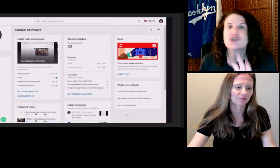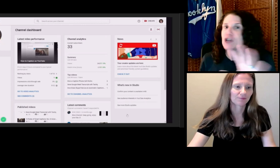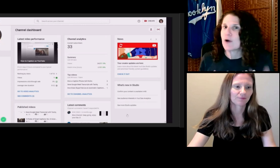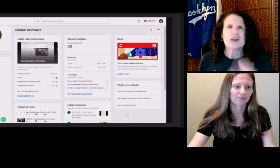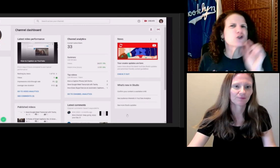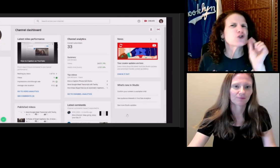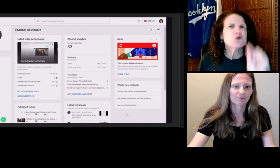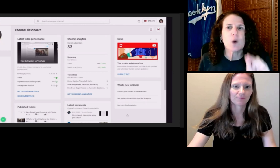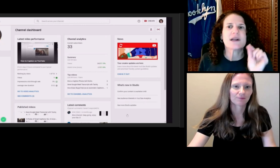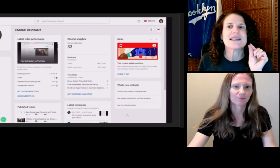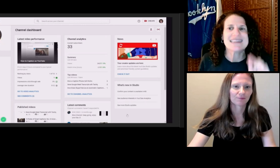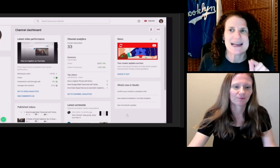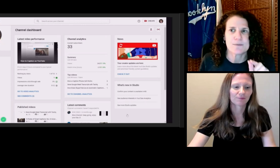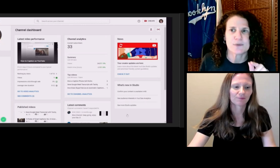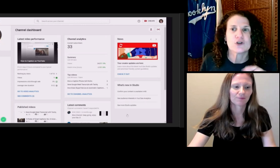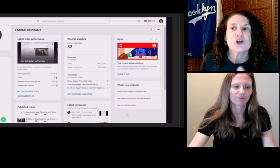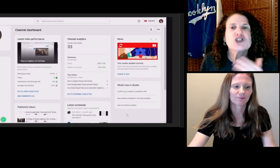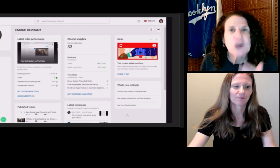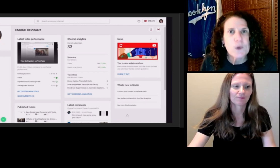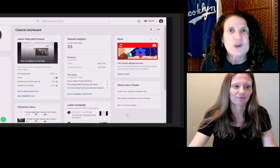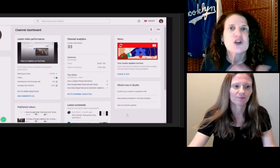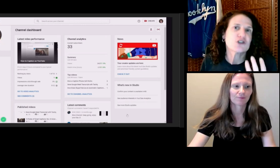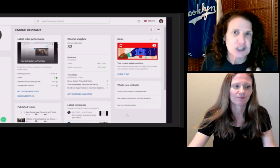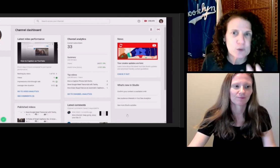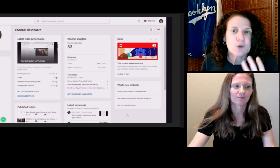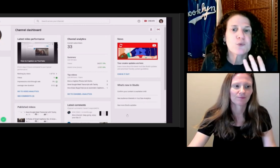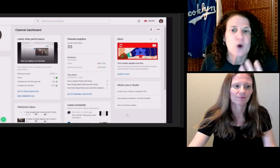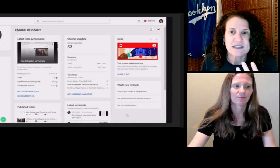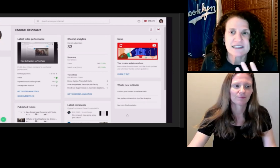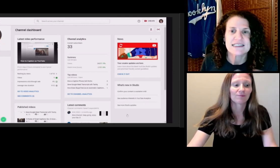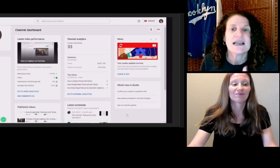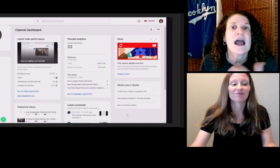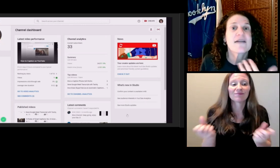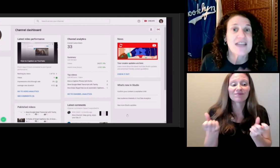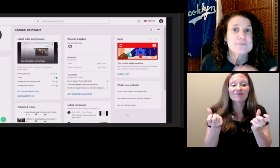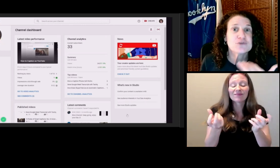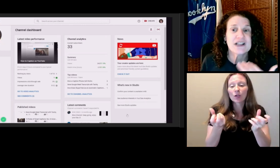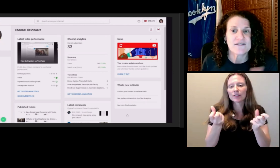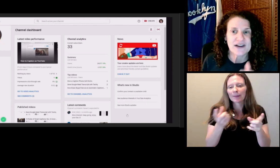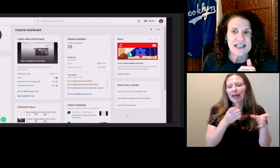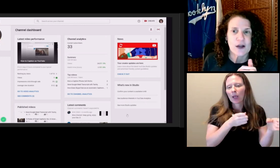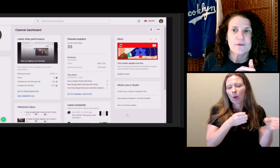And I'm showing you the general process of captioning a video.